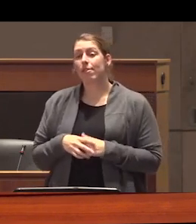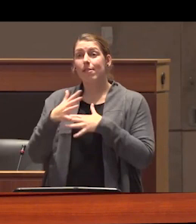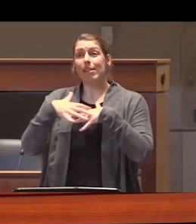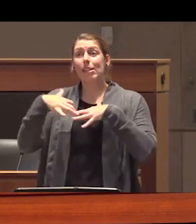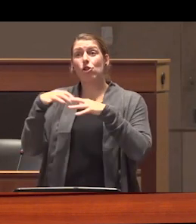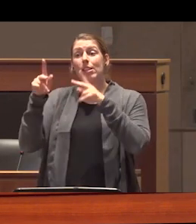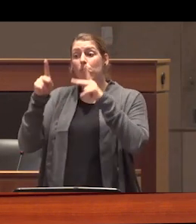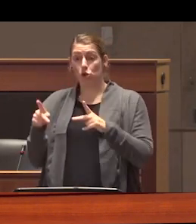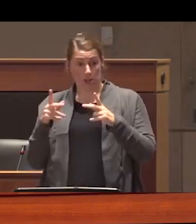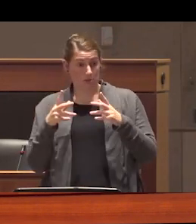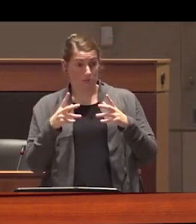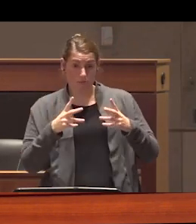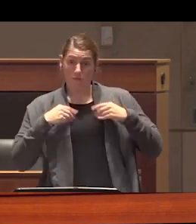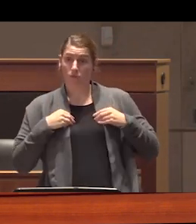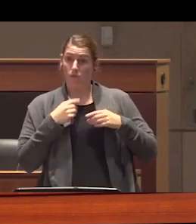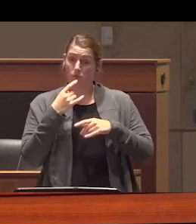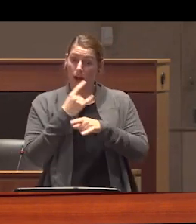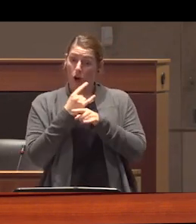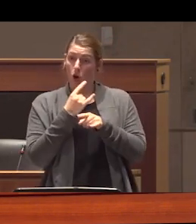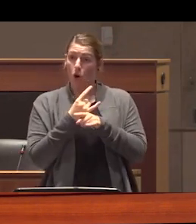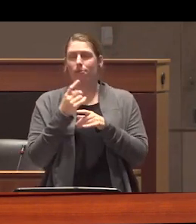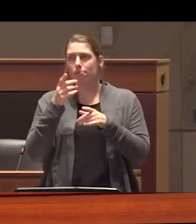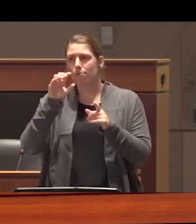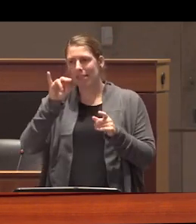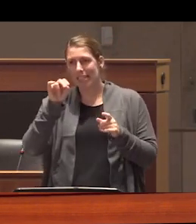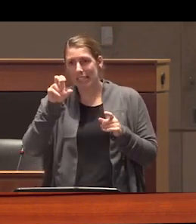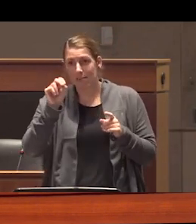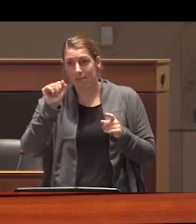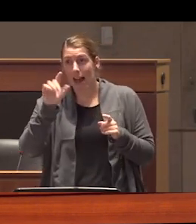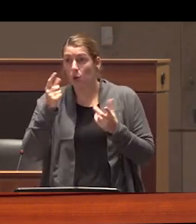person to possess alcohol after the passage of the Indian Act was to become a citizen through